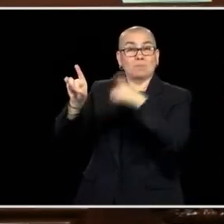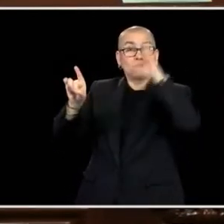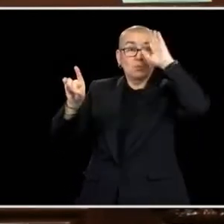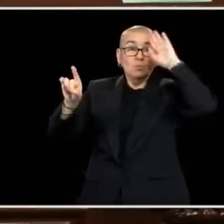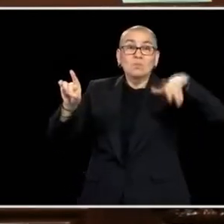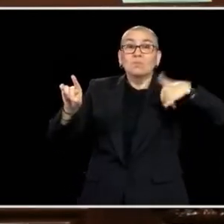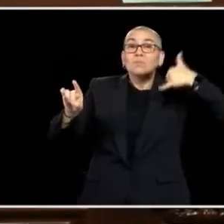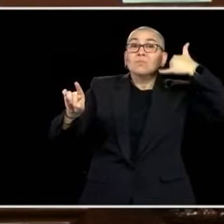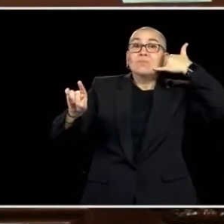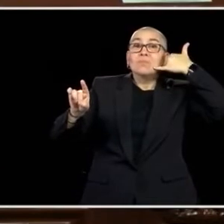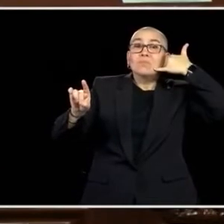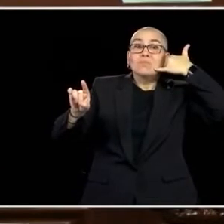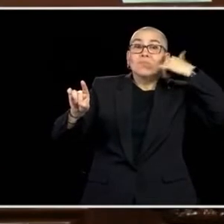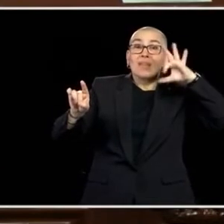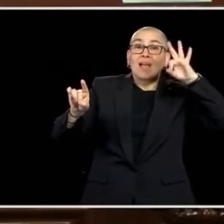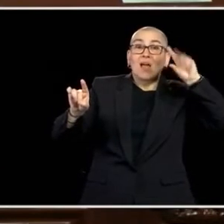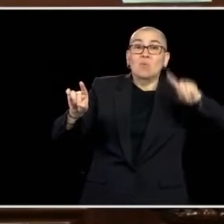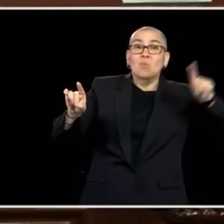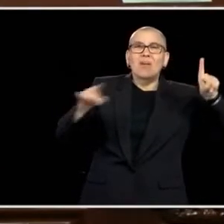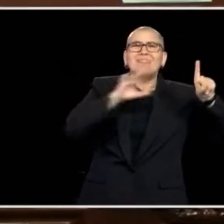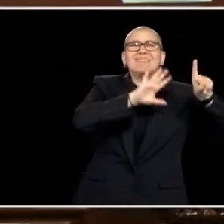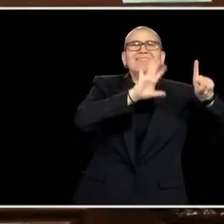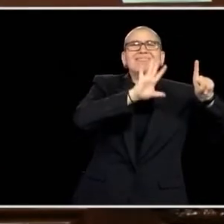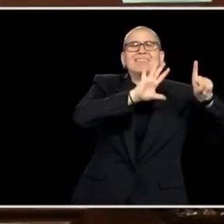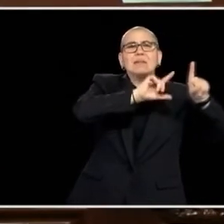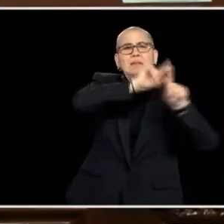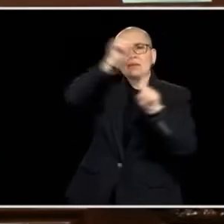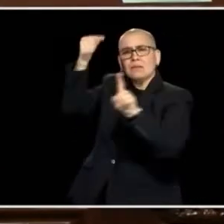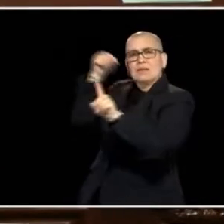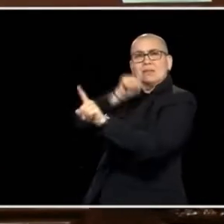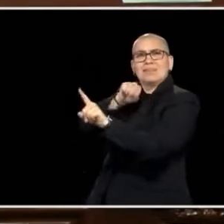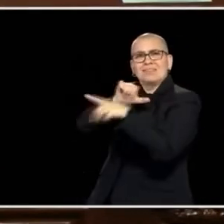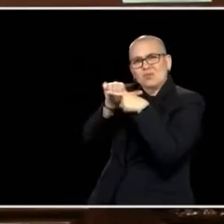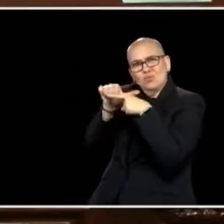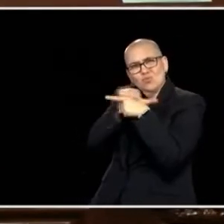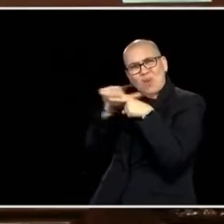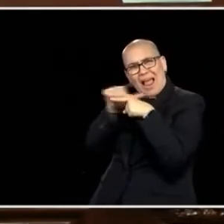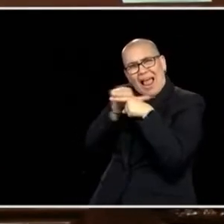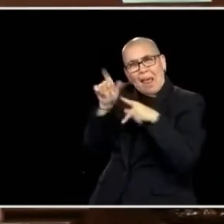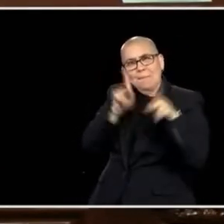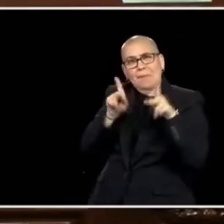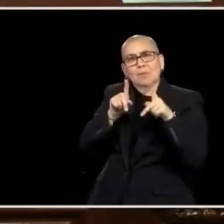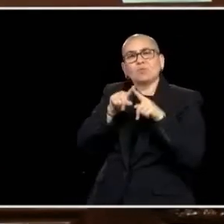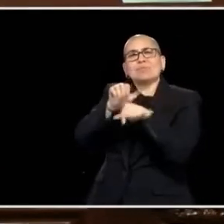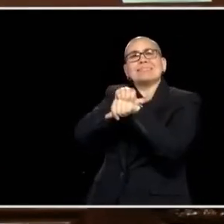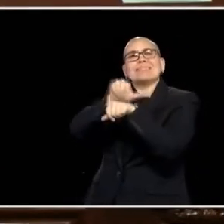THOSE TRAINED PROFESSIONALS WHO OPERATE THAT SEND OUT THE RIGHT RESPONSES, IF IT'S A MENTAL HEALTH CRISIS, A FIRE